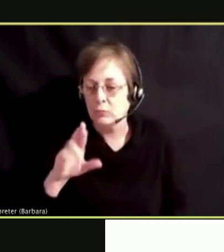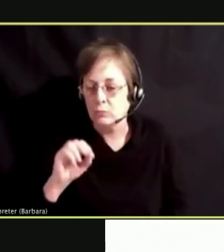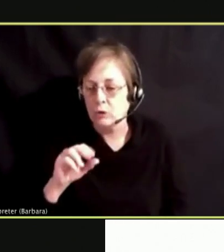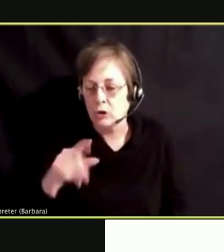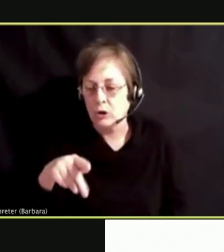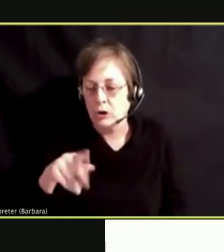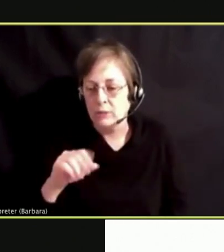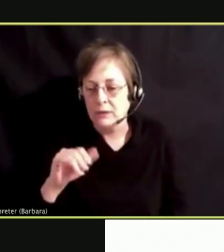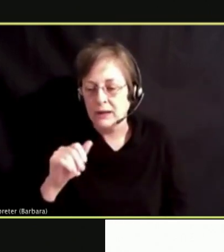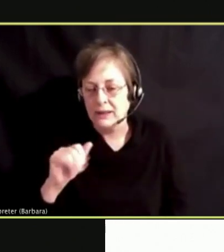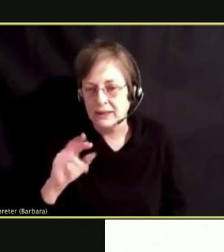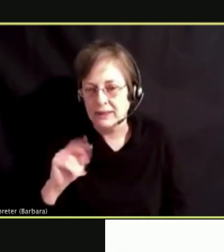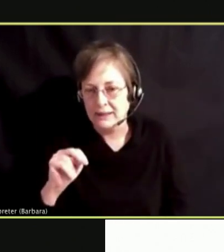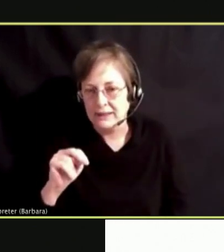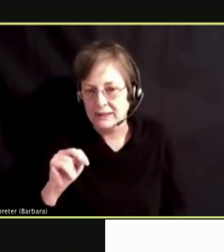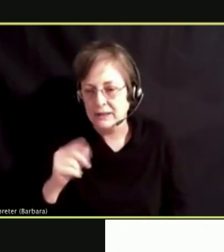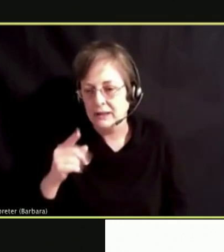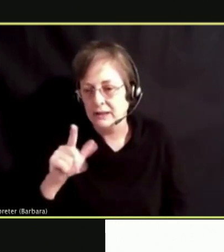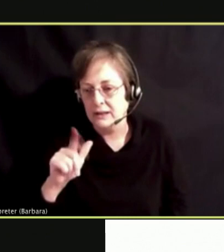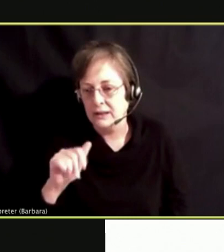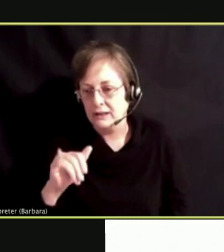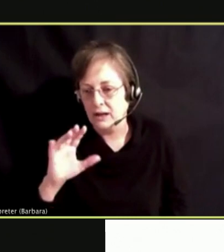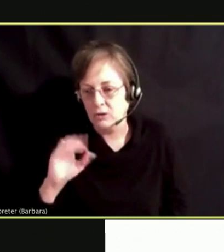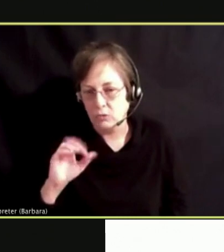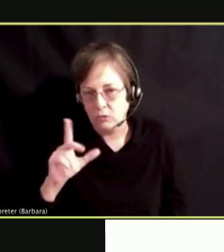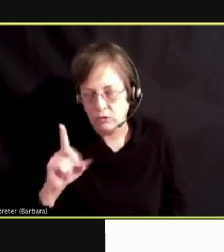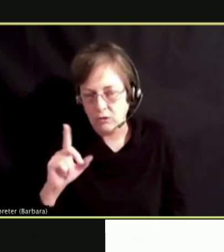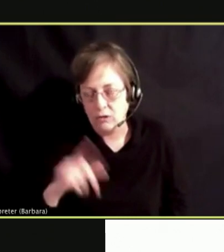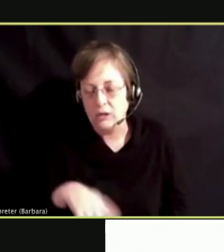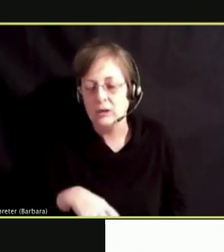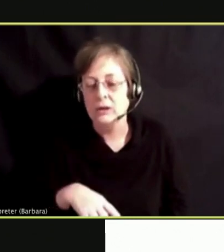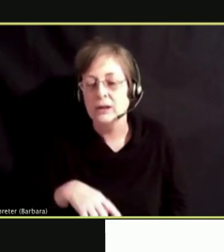THAT STUDENTS ARE UNKNOWINGLY ALSO INGESTING.